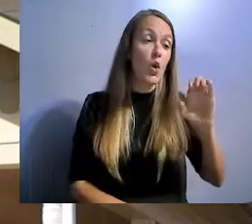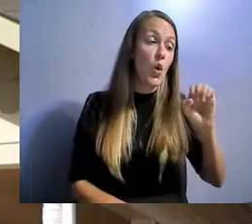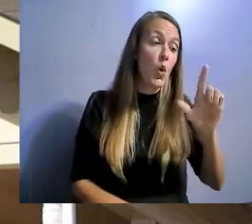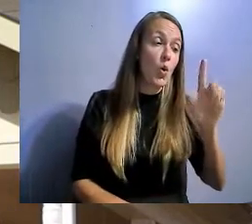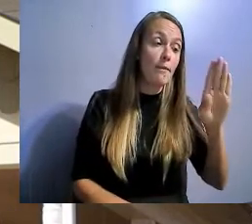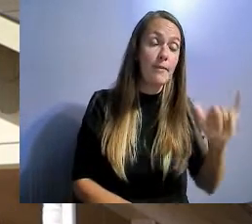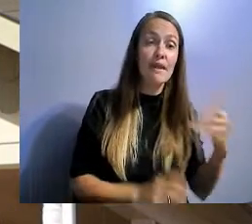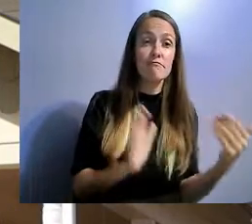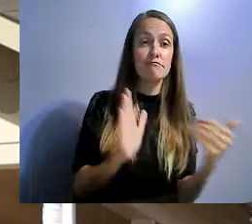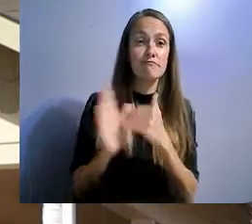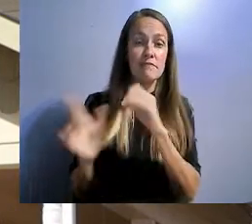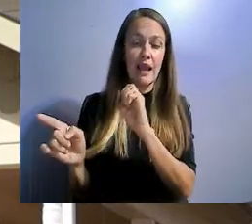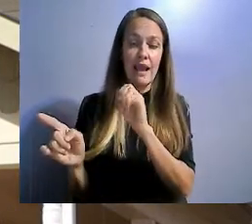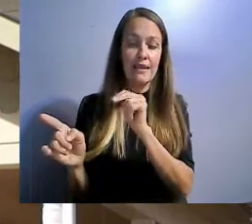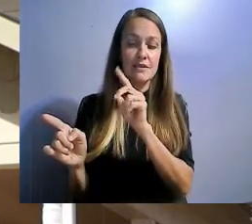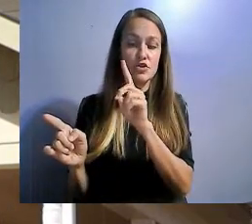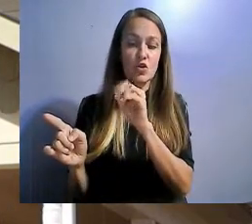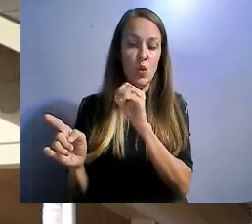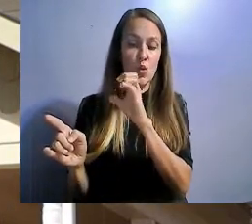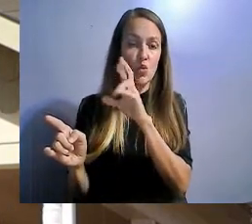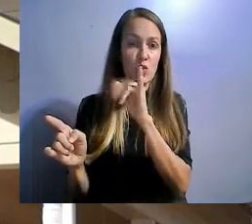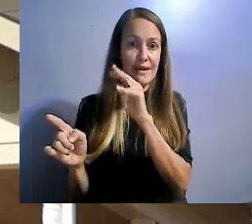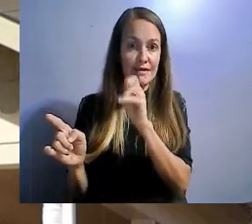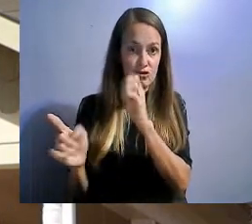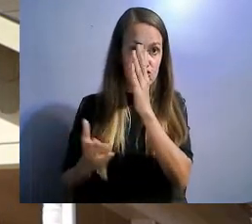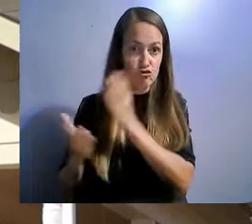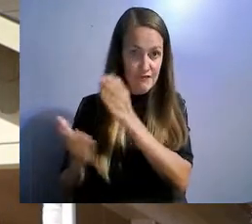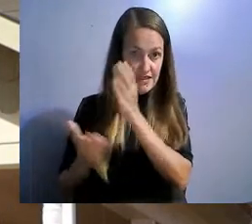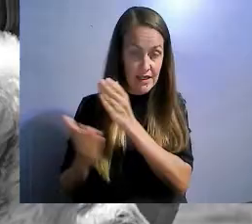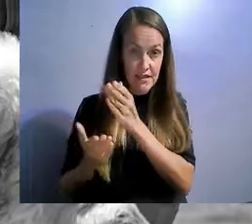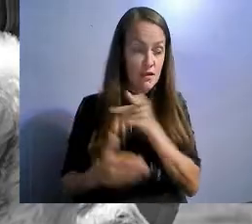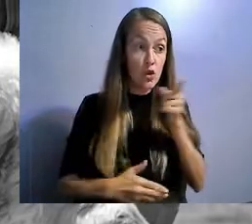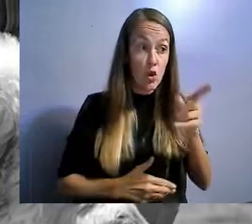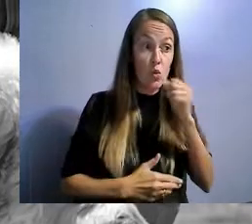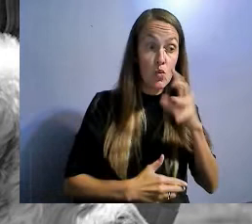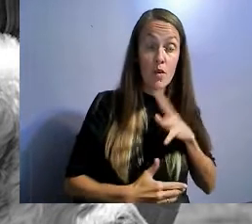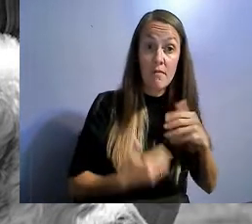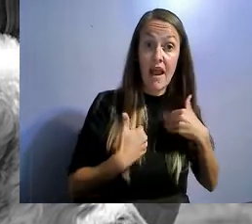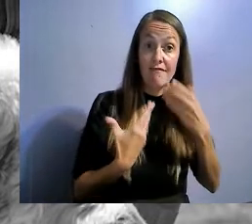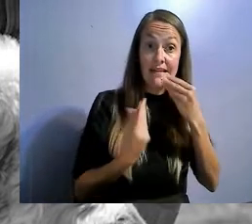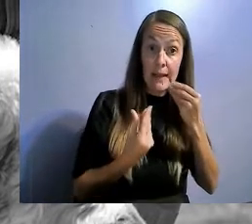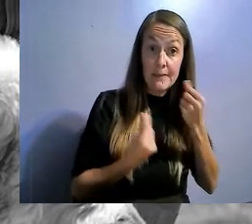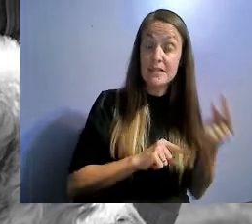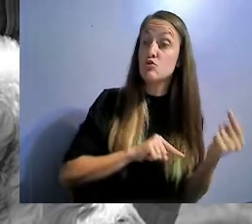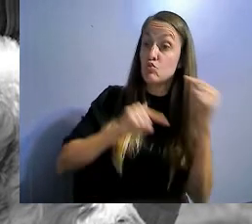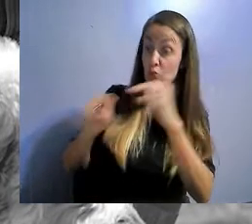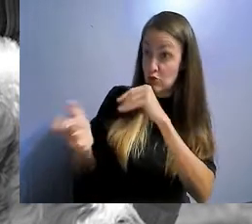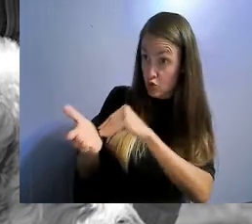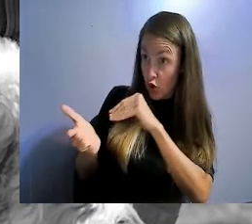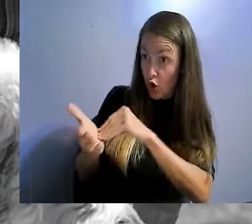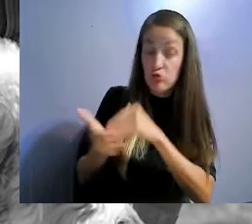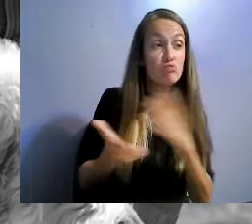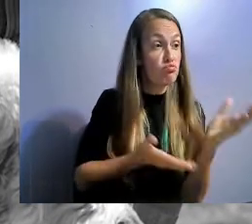endocrinologist office along with her diabetes alert dog. The doctor came out and required that she take the dog to her